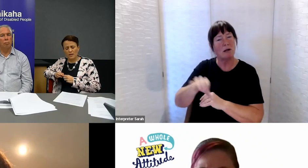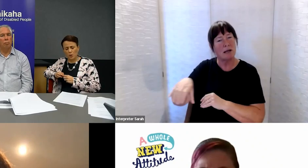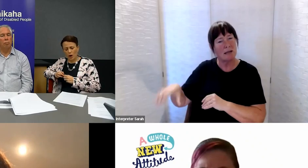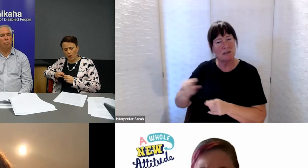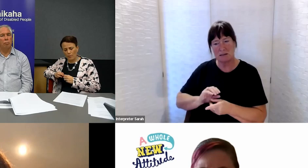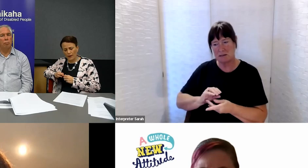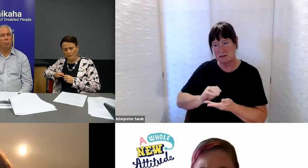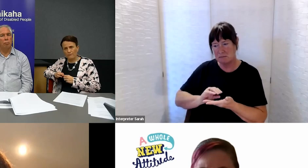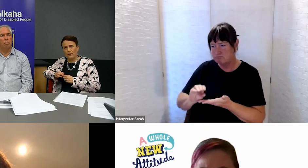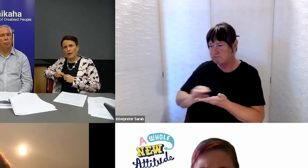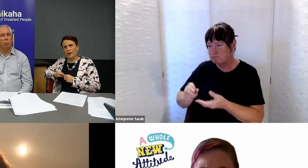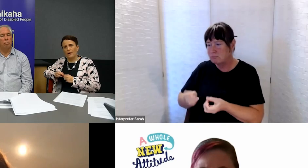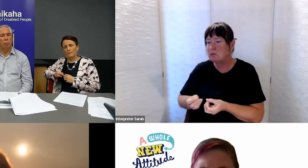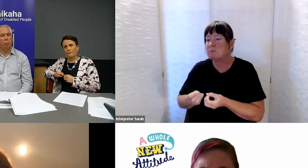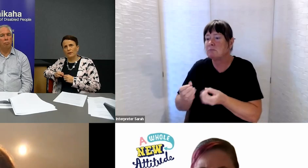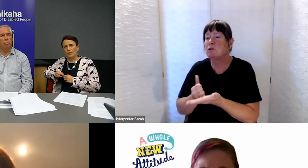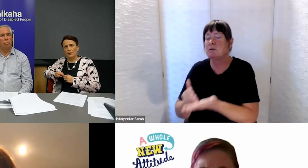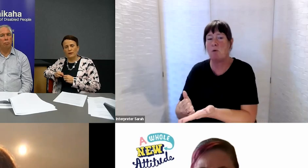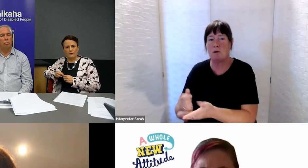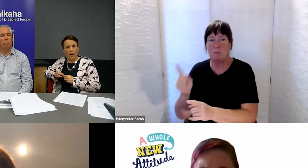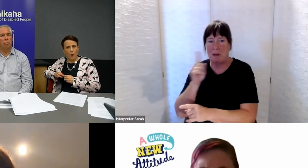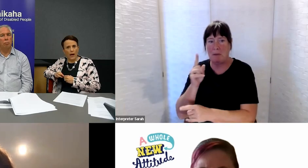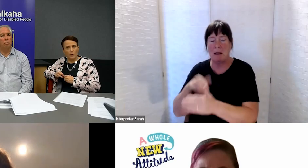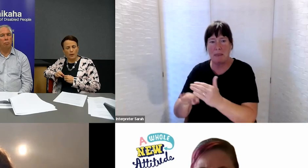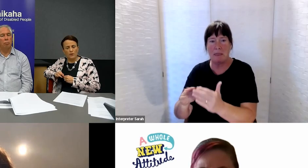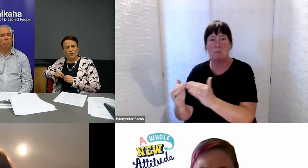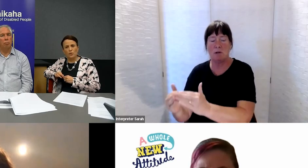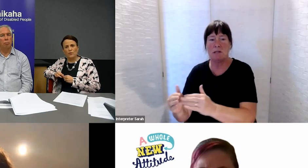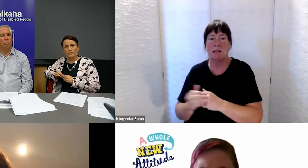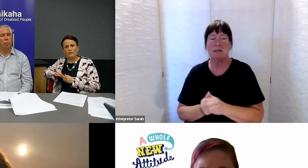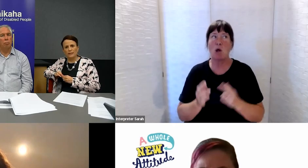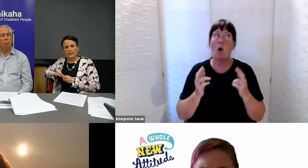So we hope that in that way we can ensure that funding